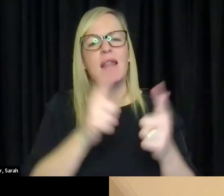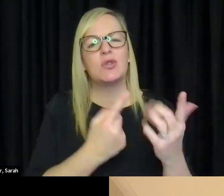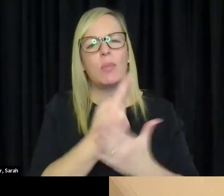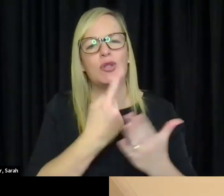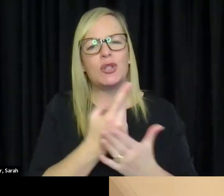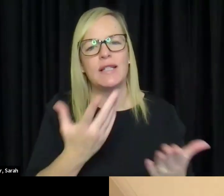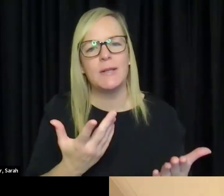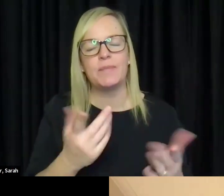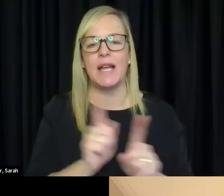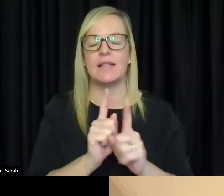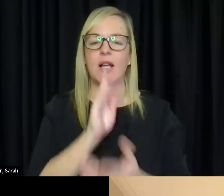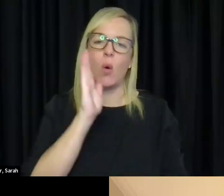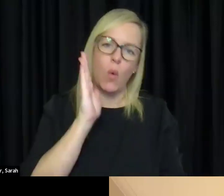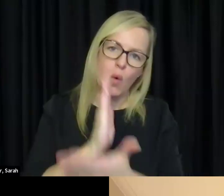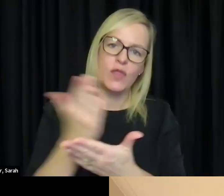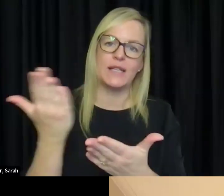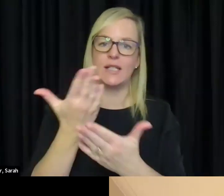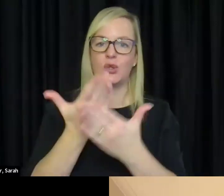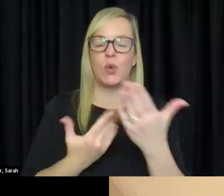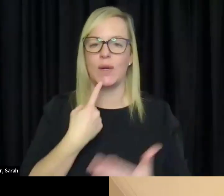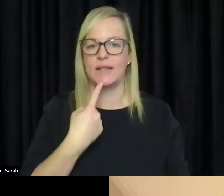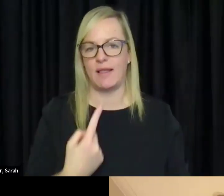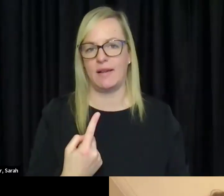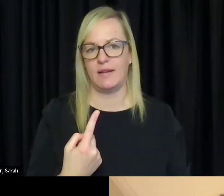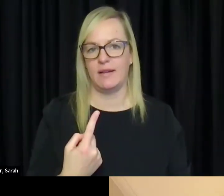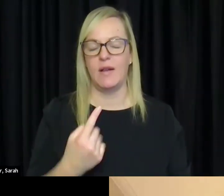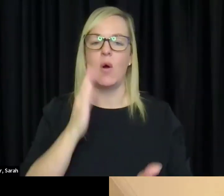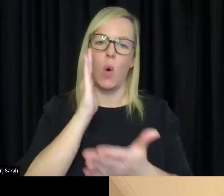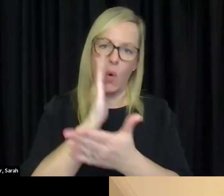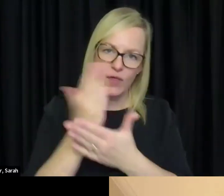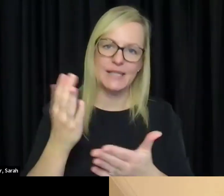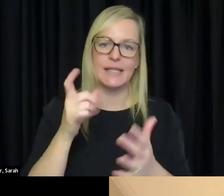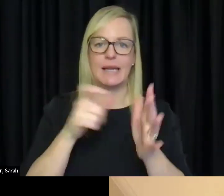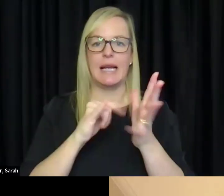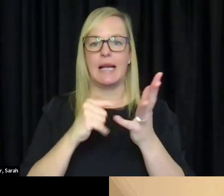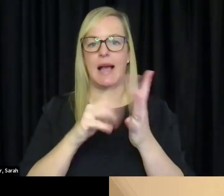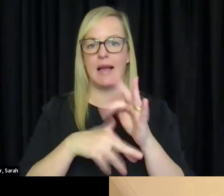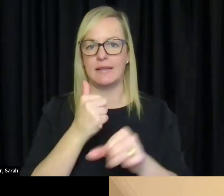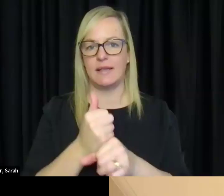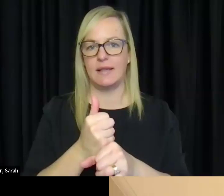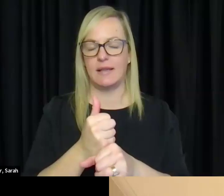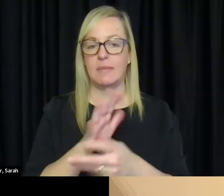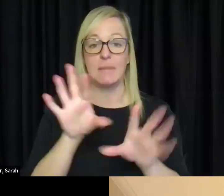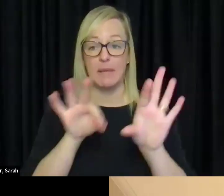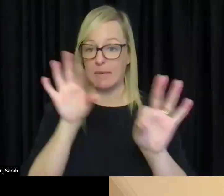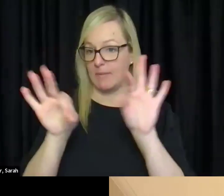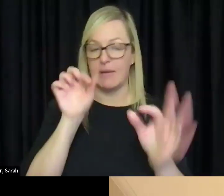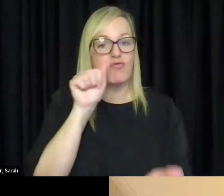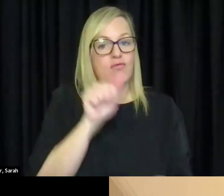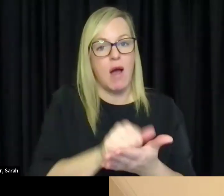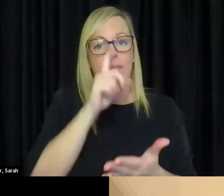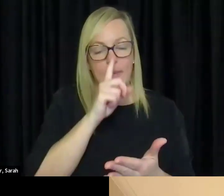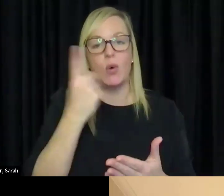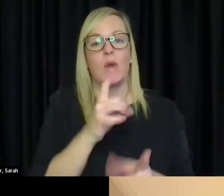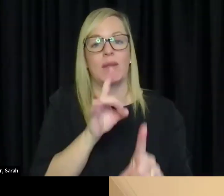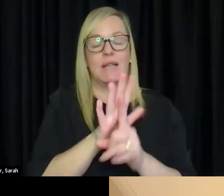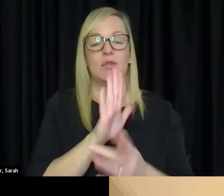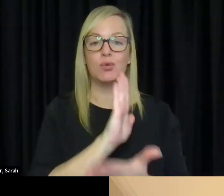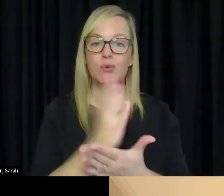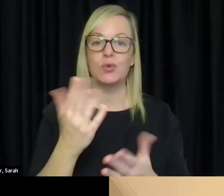authentic storytelling, authentic casting is just so important because I mean not always,